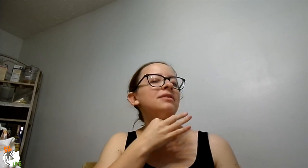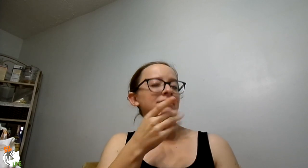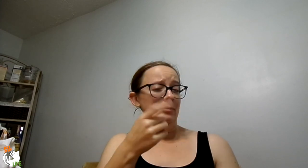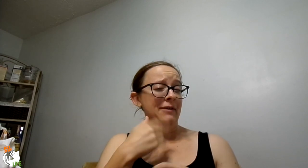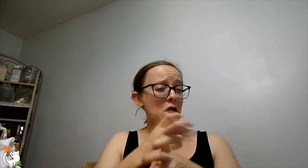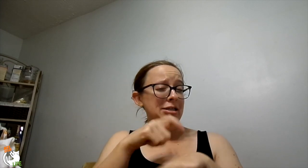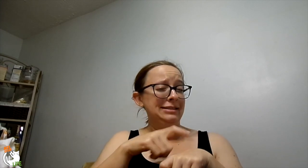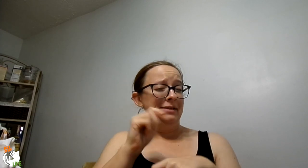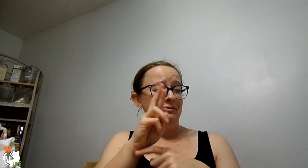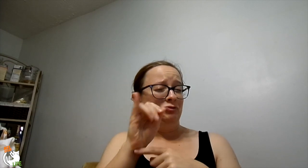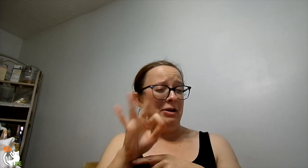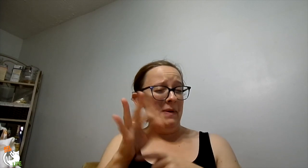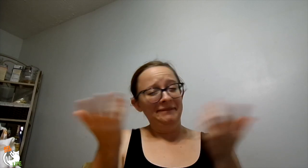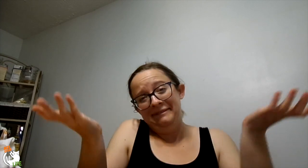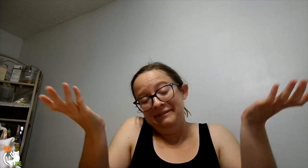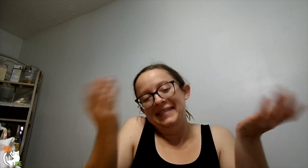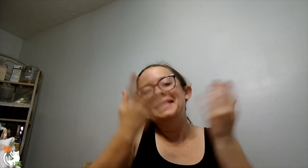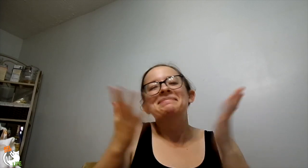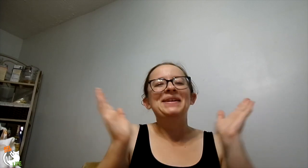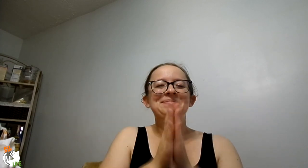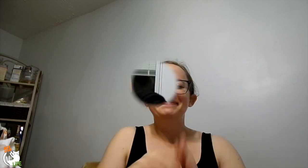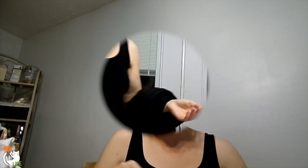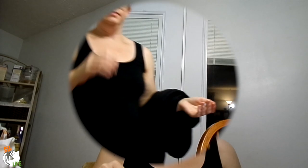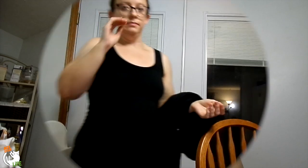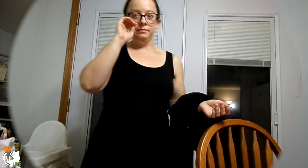I'm curious, do you have a hard time getting the tray off? Let me know.